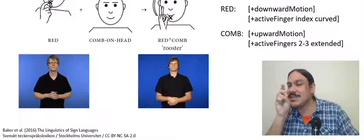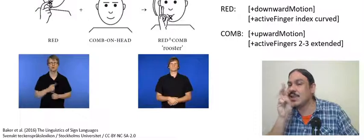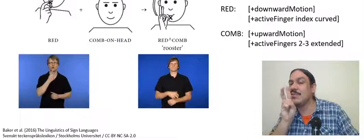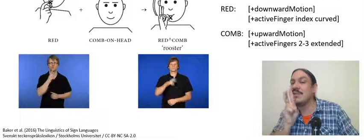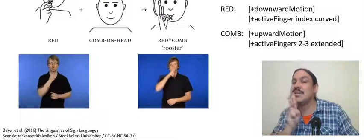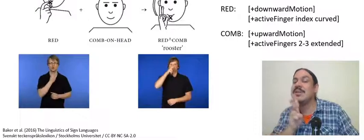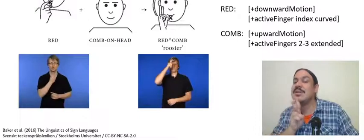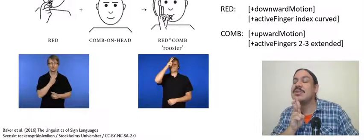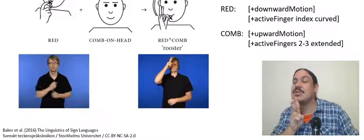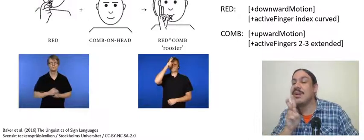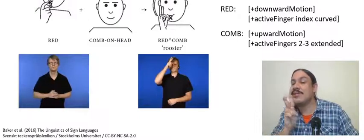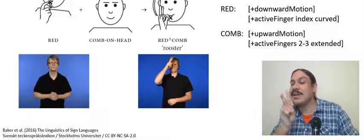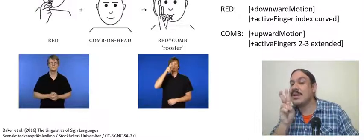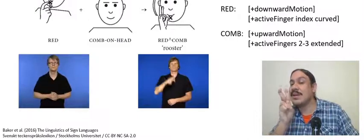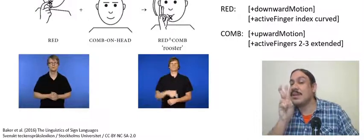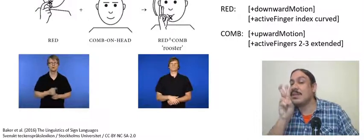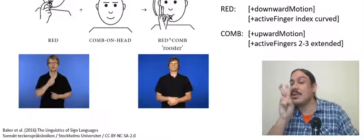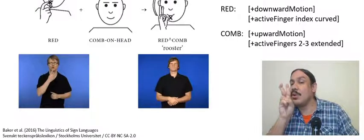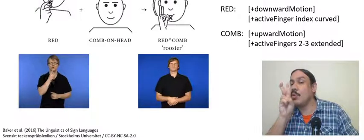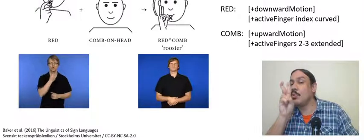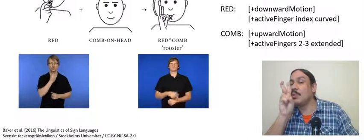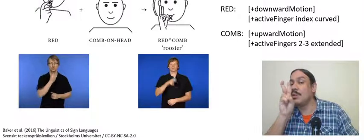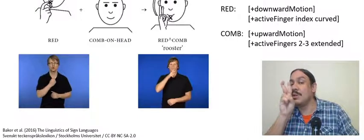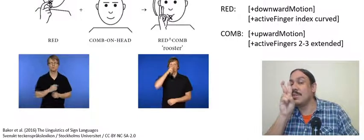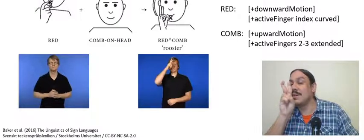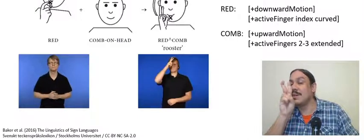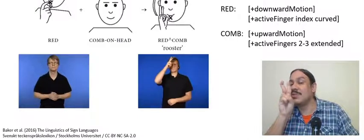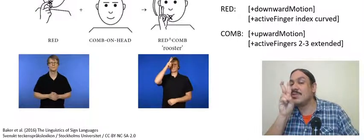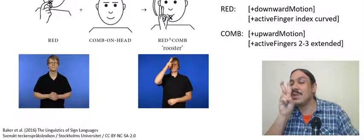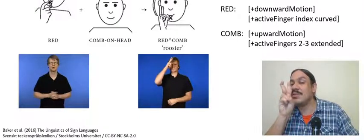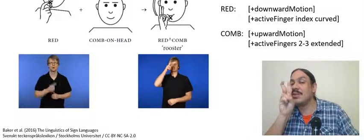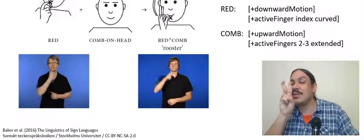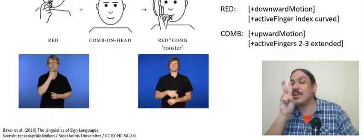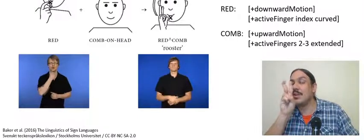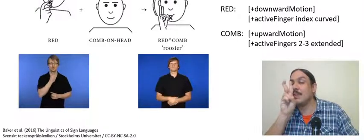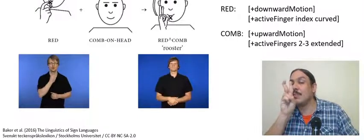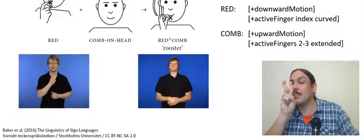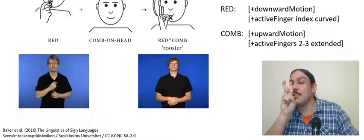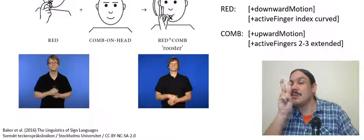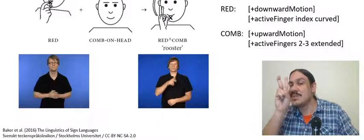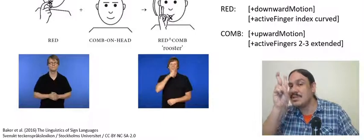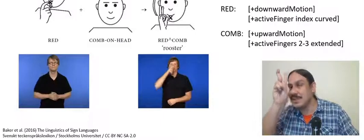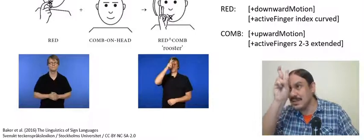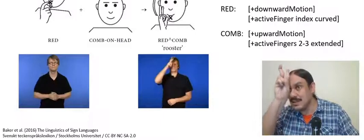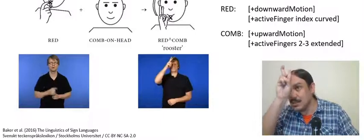so as you can see compounds also have phonological differences in sign